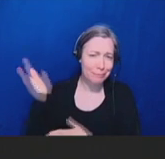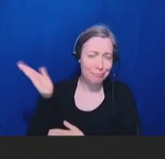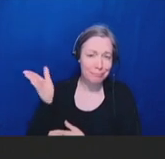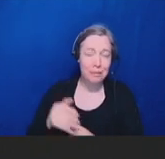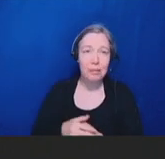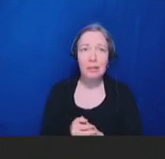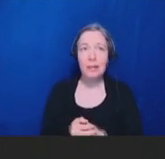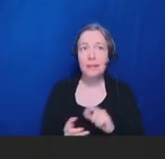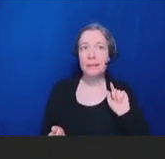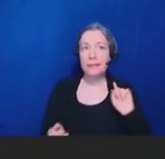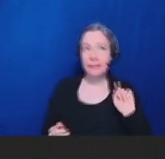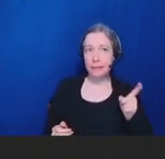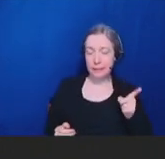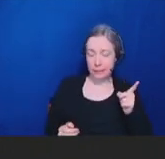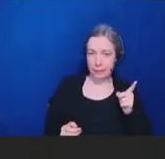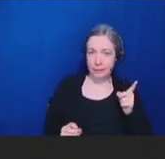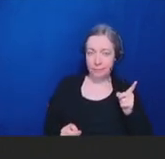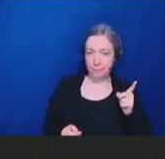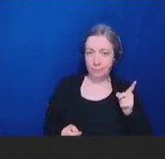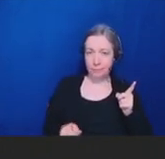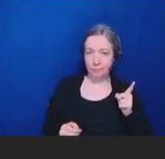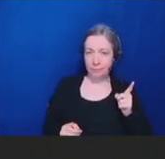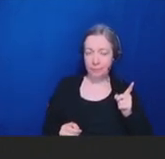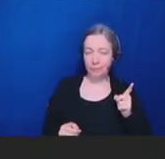Robert Hopkins, Jr.: So, taking the chair's prerogative, I just want to thank the members